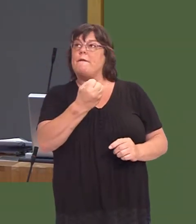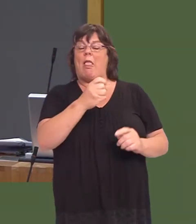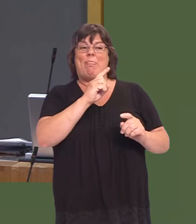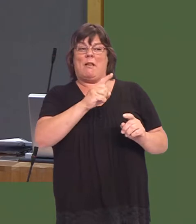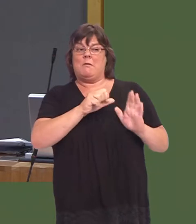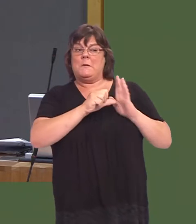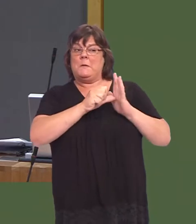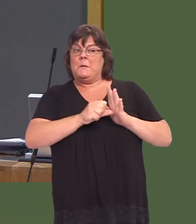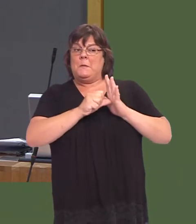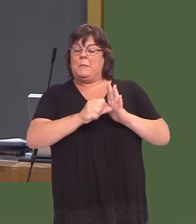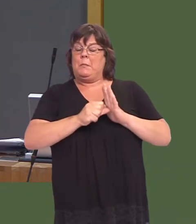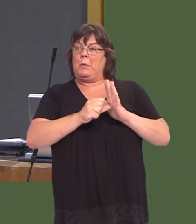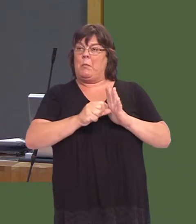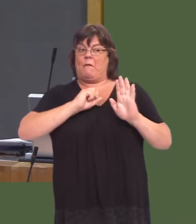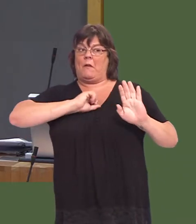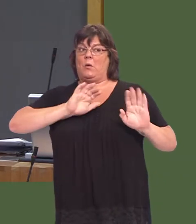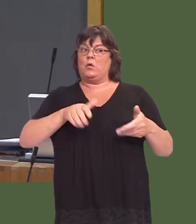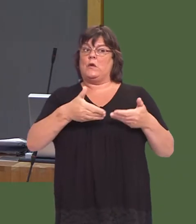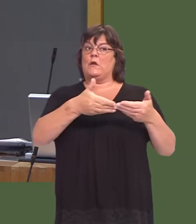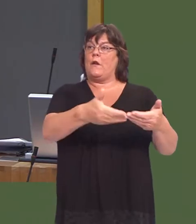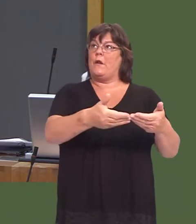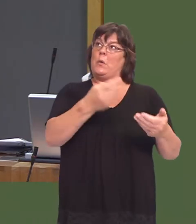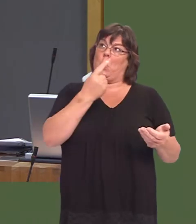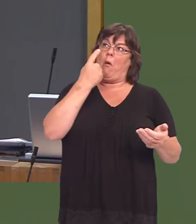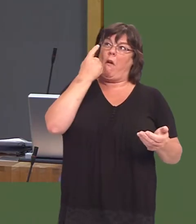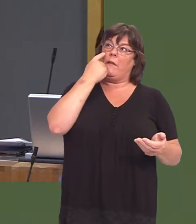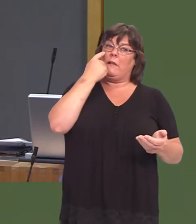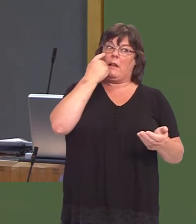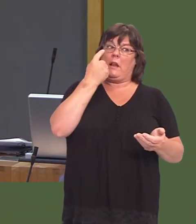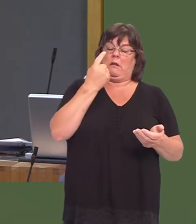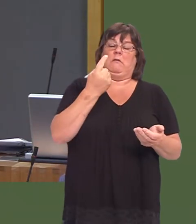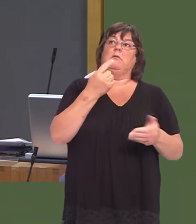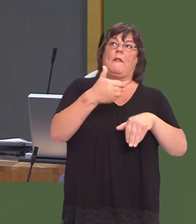Thatís a challenge that became very apparent during the recent general election, of course.